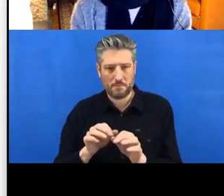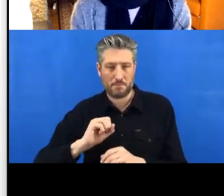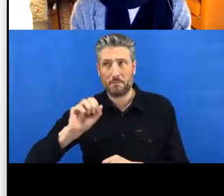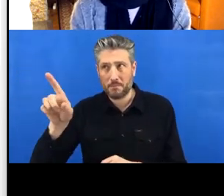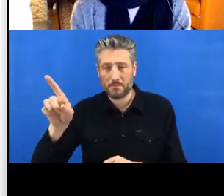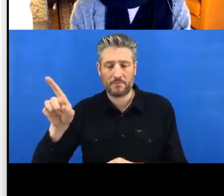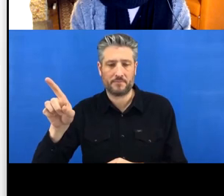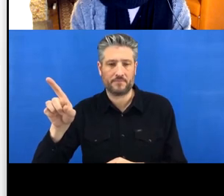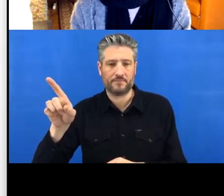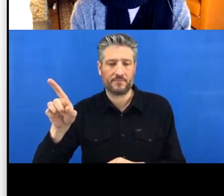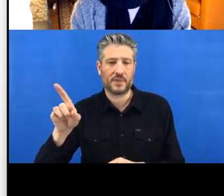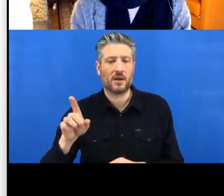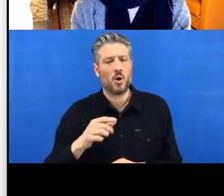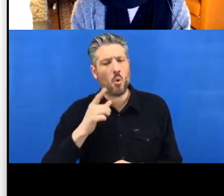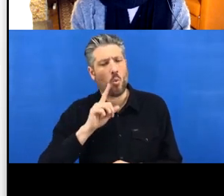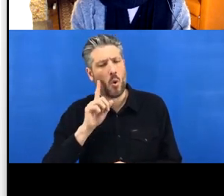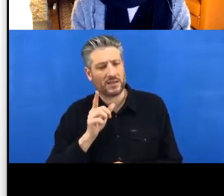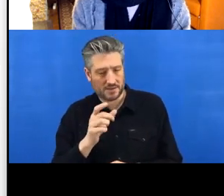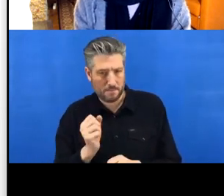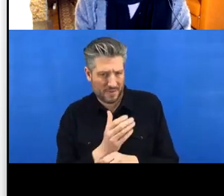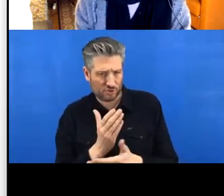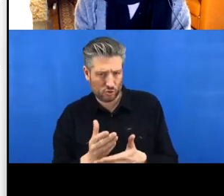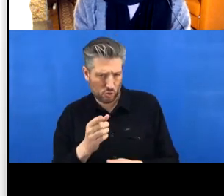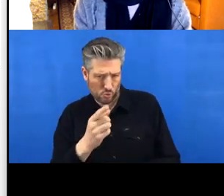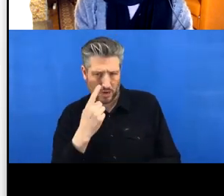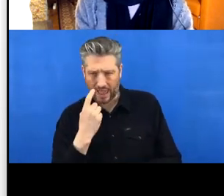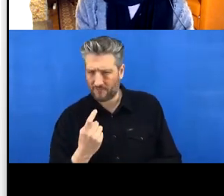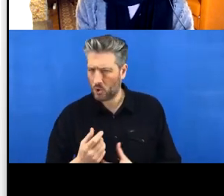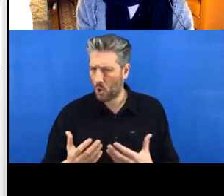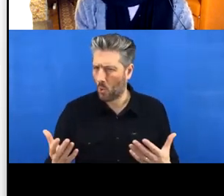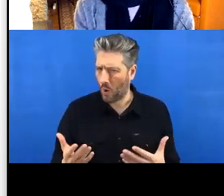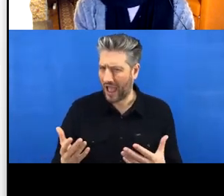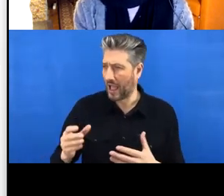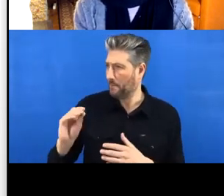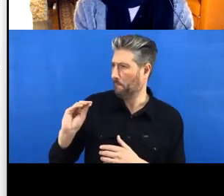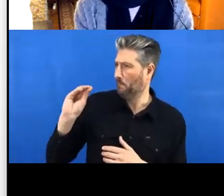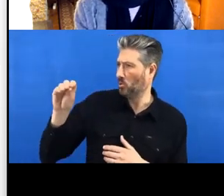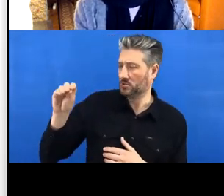about where you save things, where your repositories are saved locally, so that you can find them.